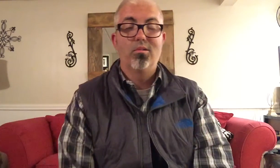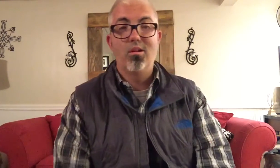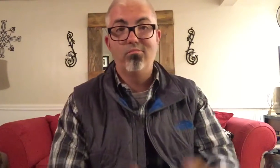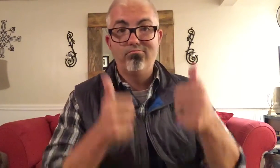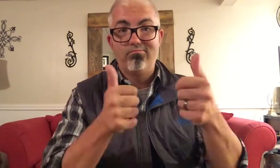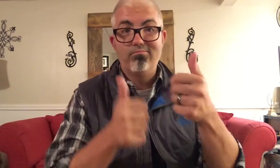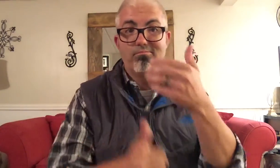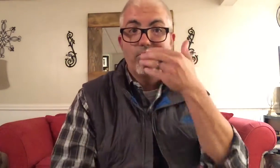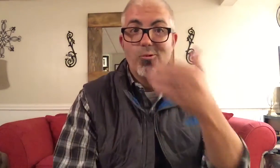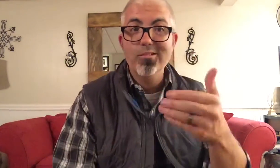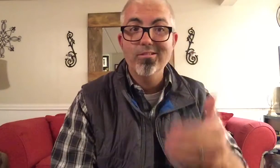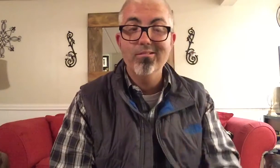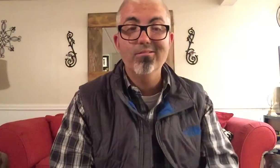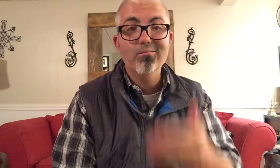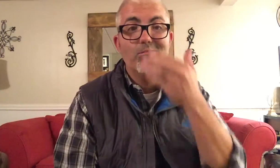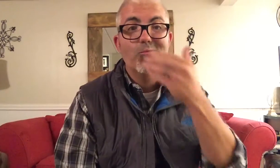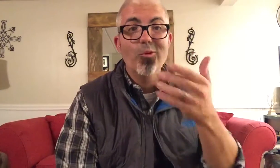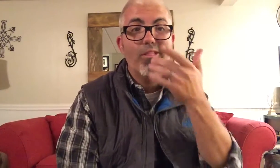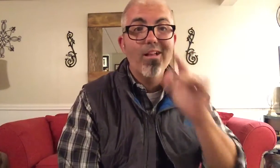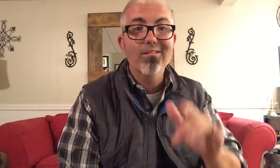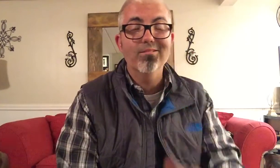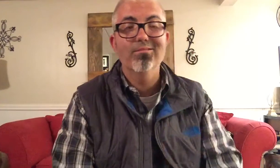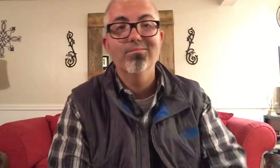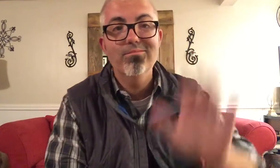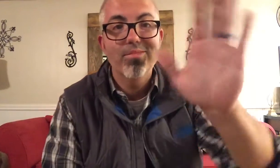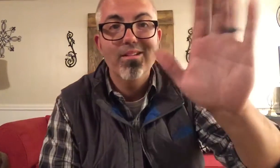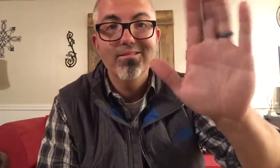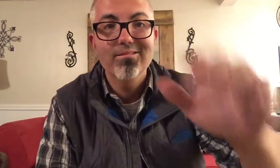GOOD. GOOD LUCK!